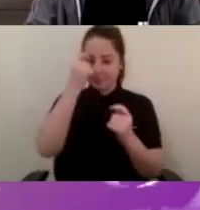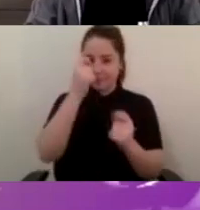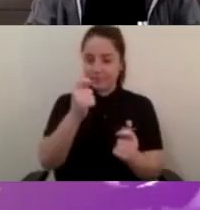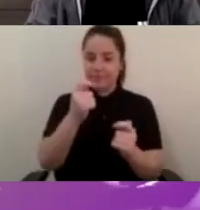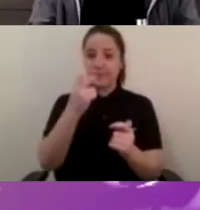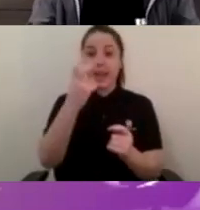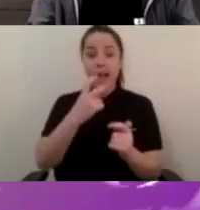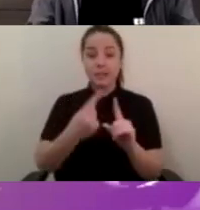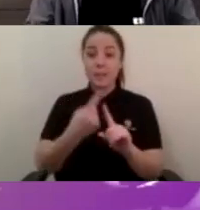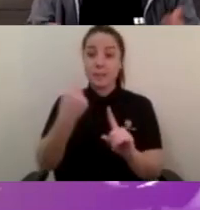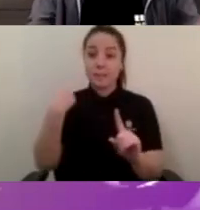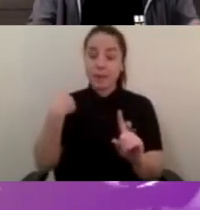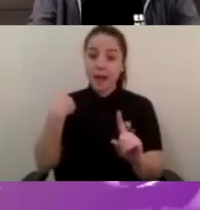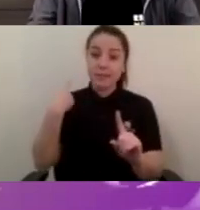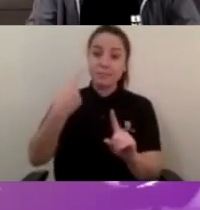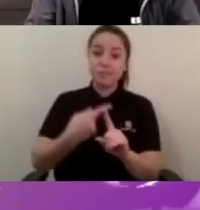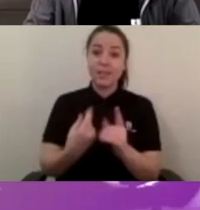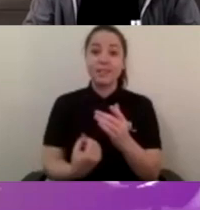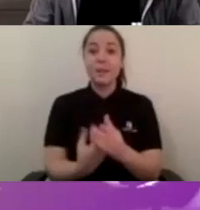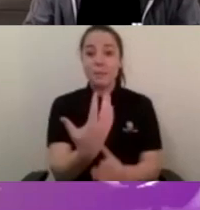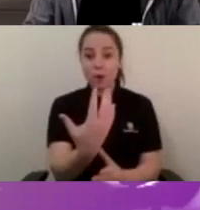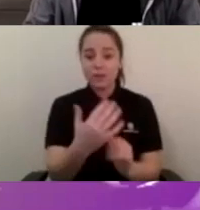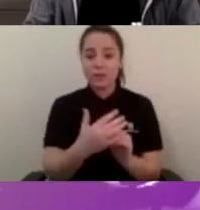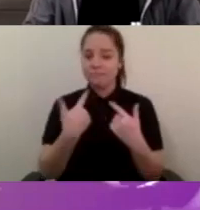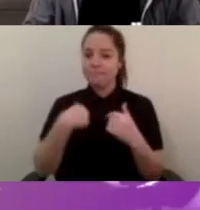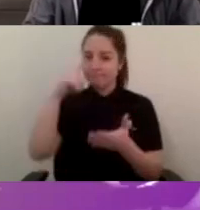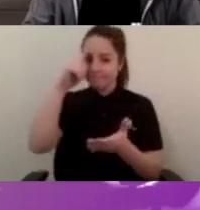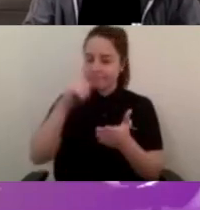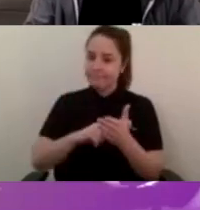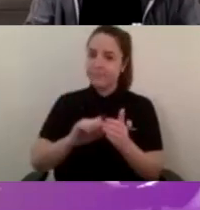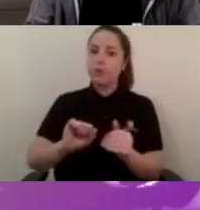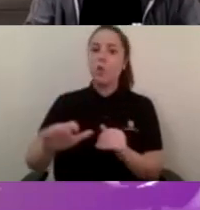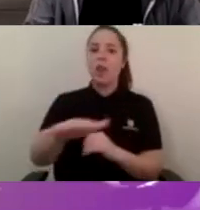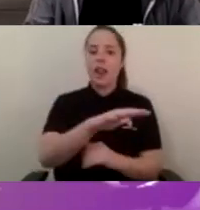and acknowledge that their land is sacred land and we can do more too to